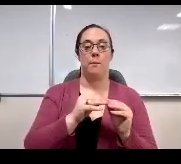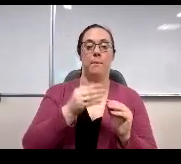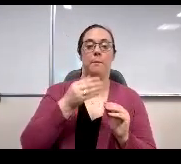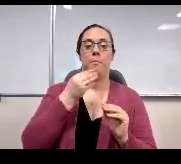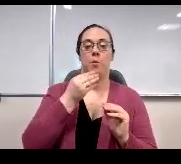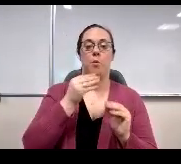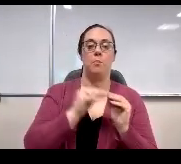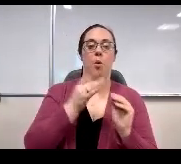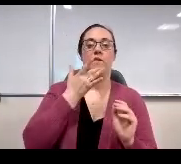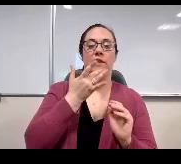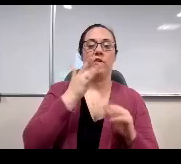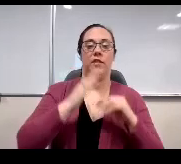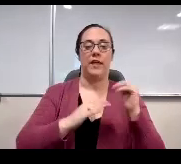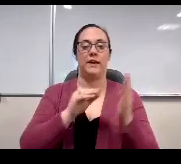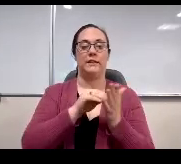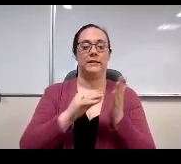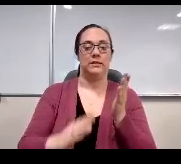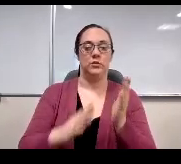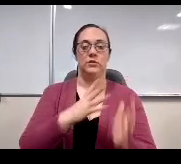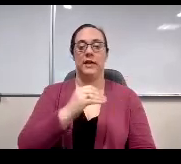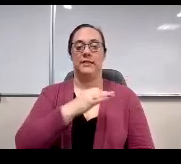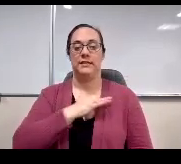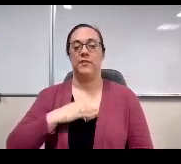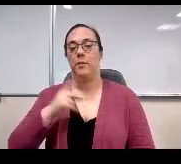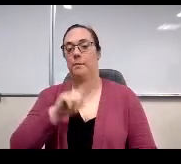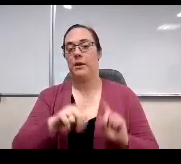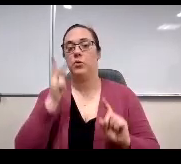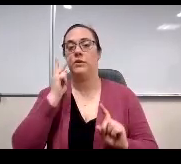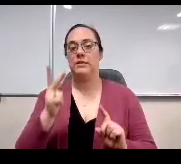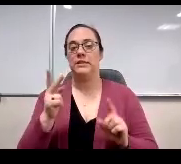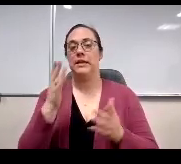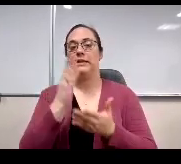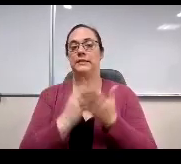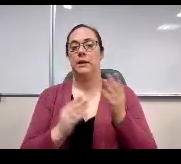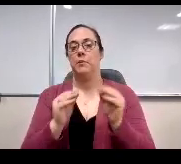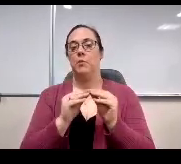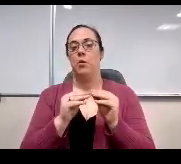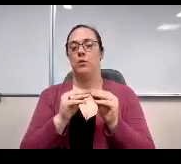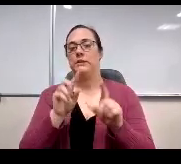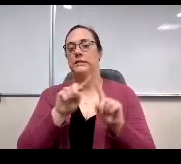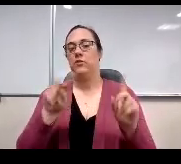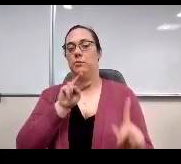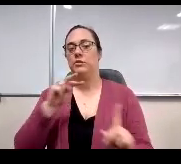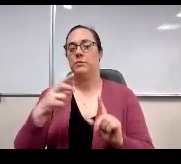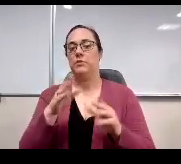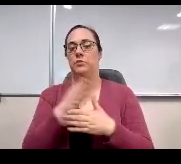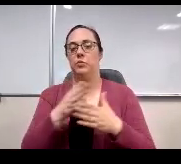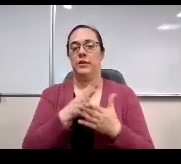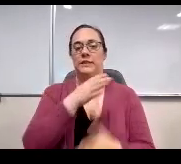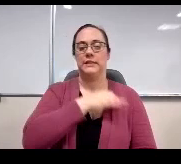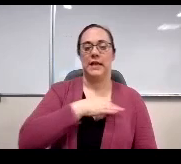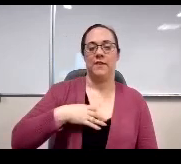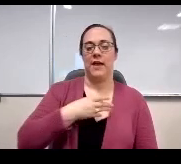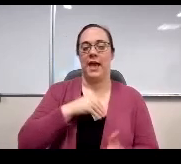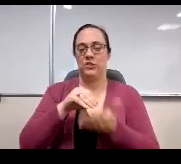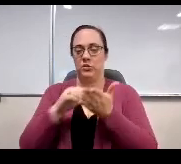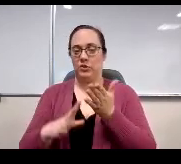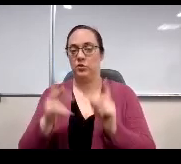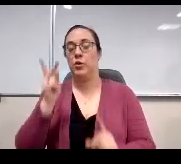uptick in perceptions about courage among staff and students will see overtime if these perceptions hold, or if they're related to health.